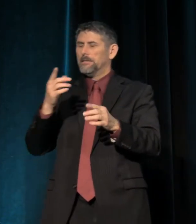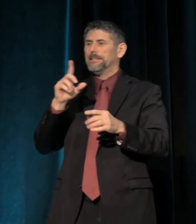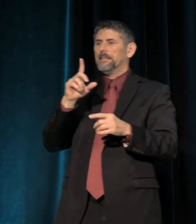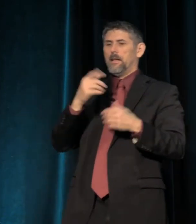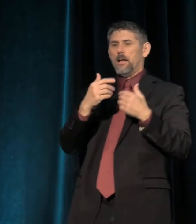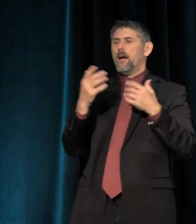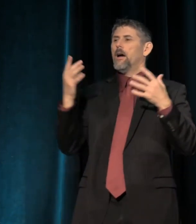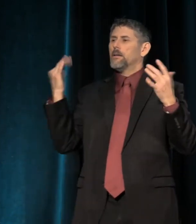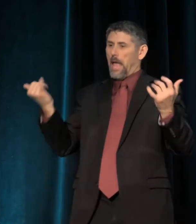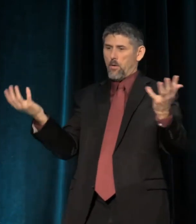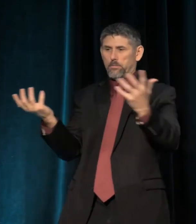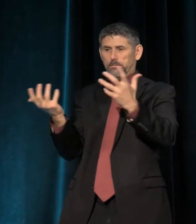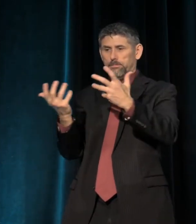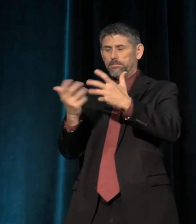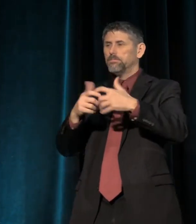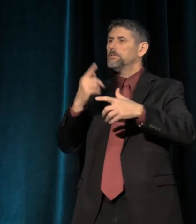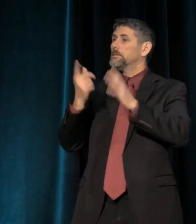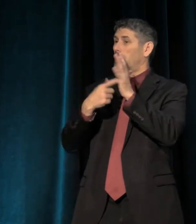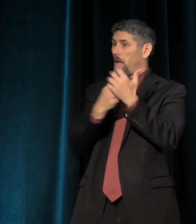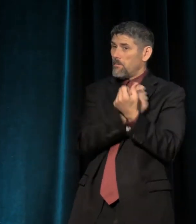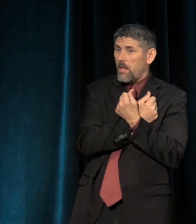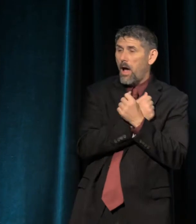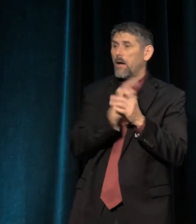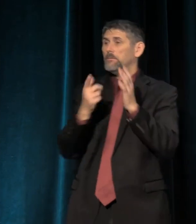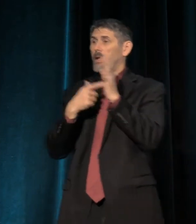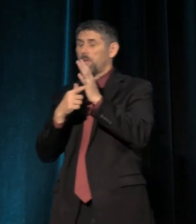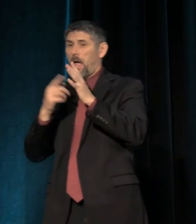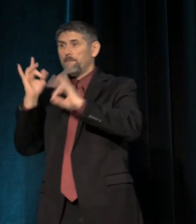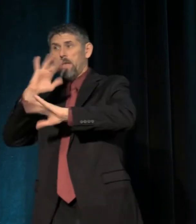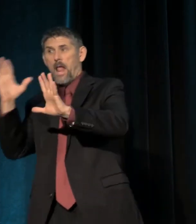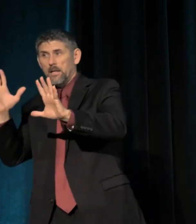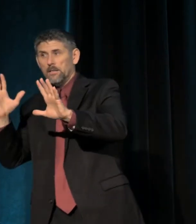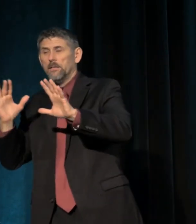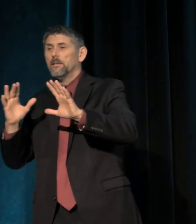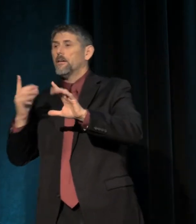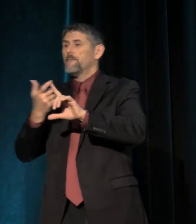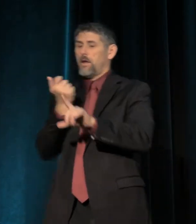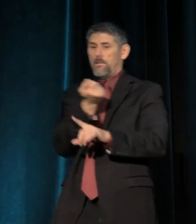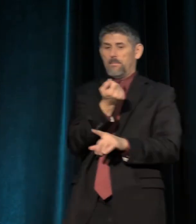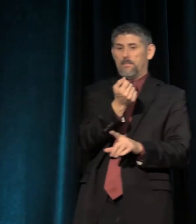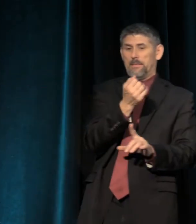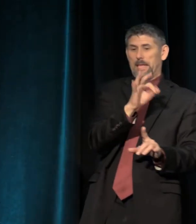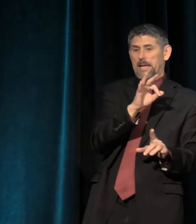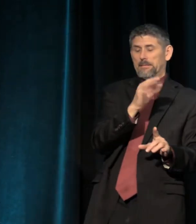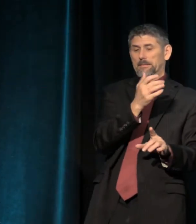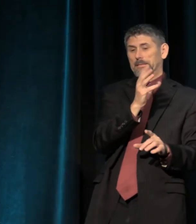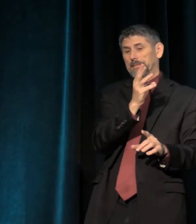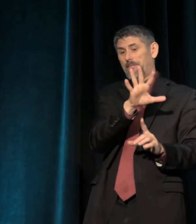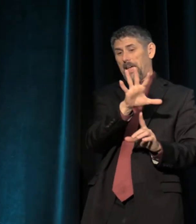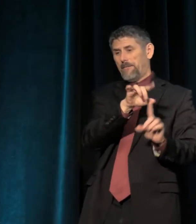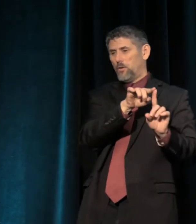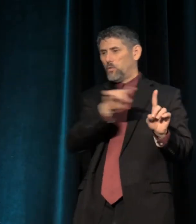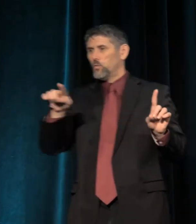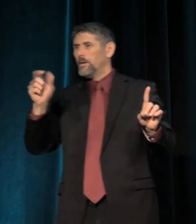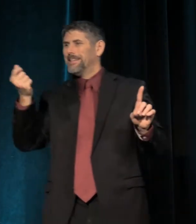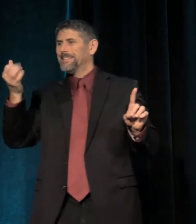sometimes loud and violent. And so from 1965 to 1992,